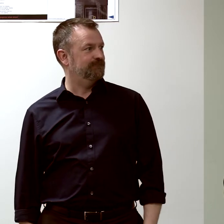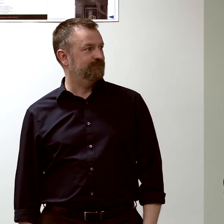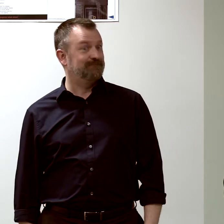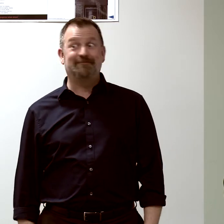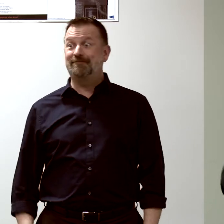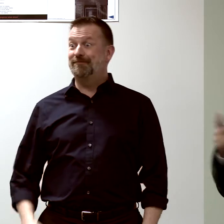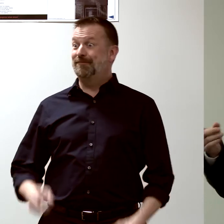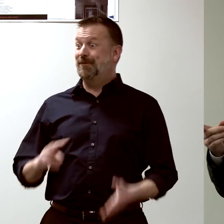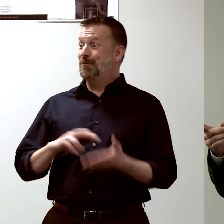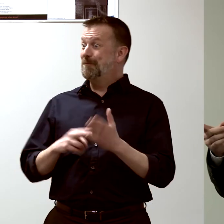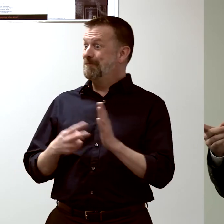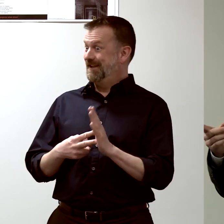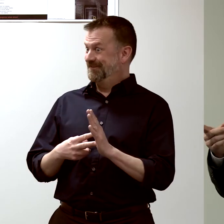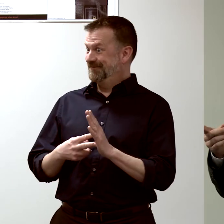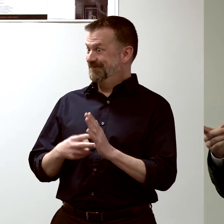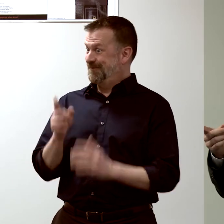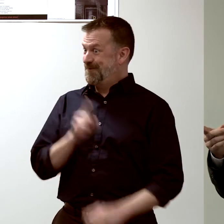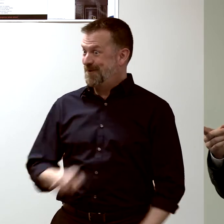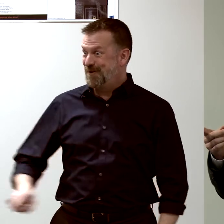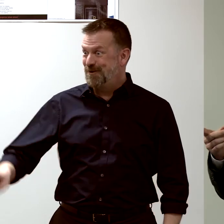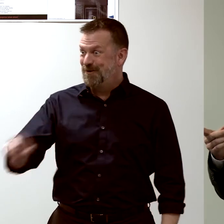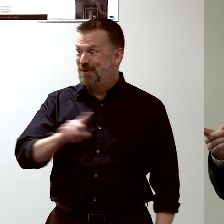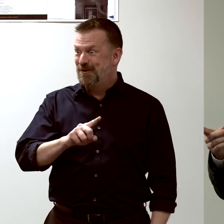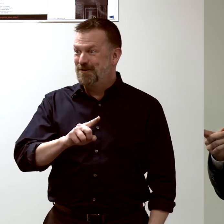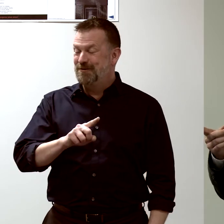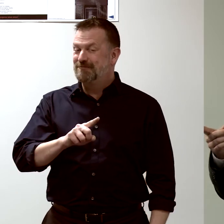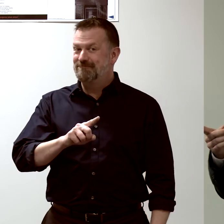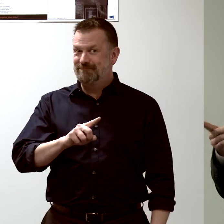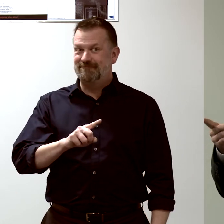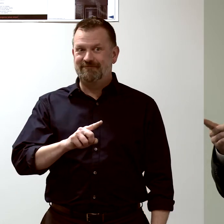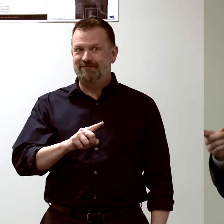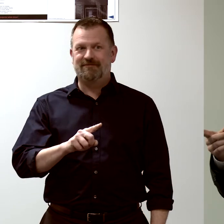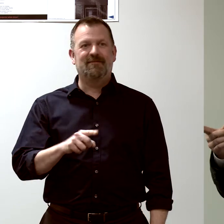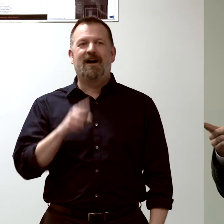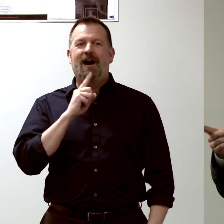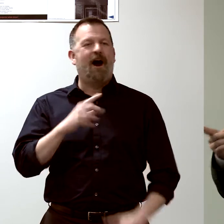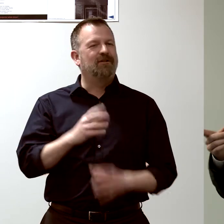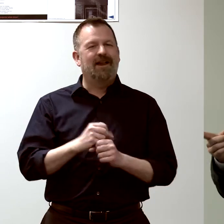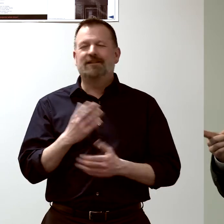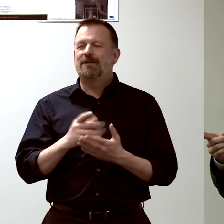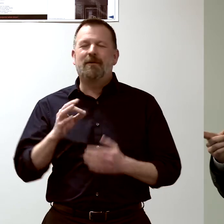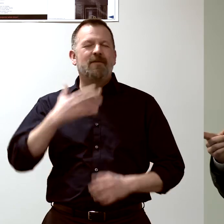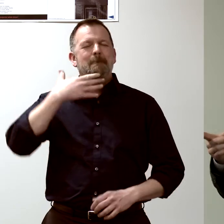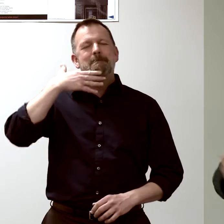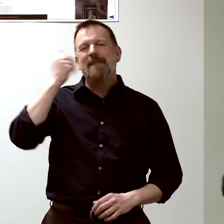So you guys are getting some of the best education